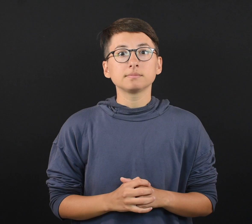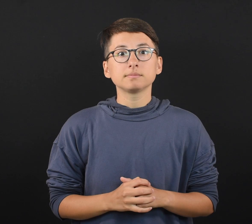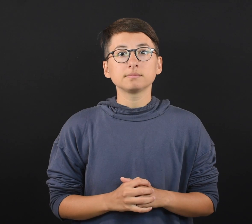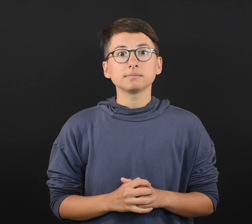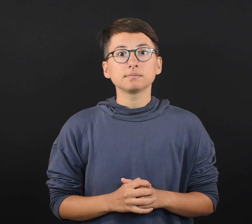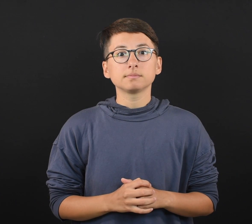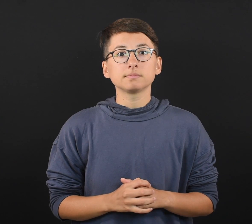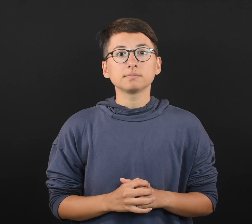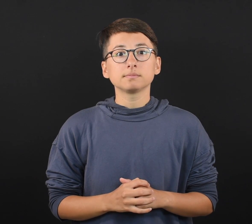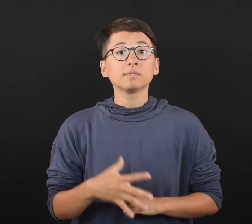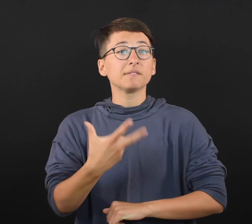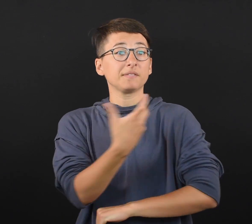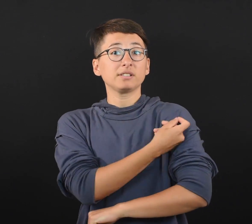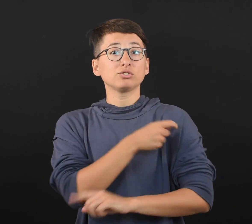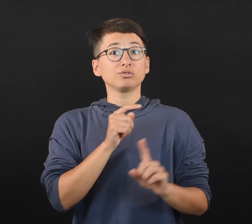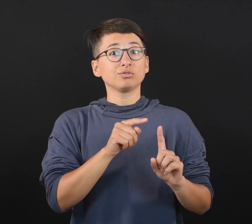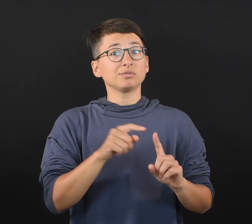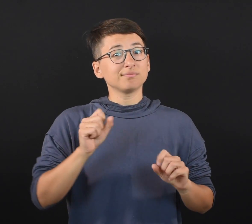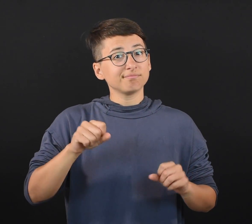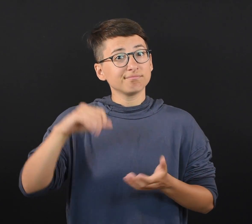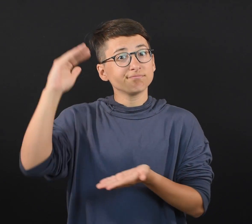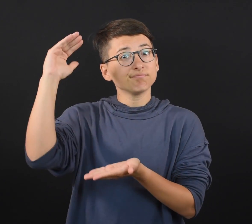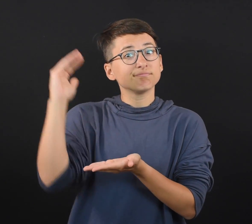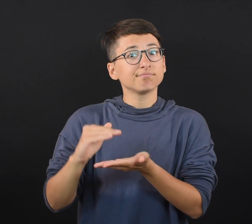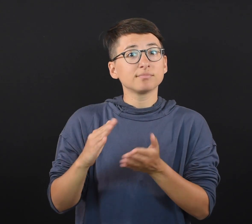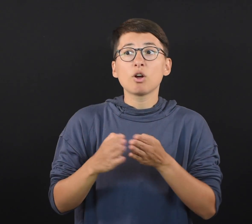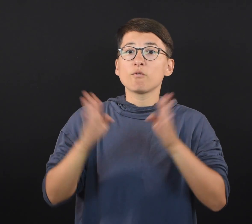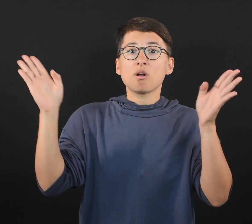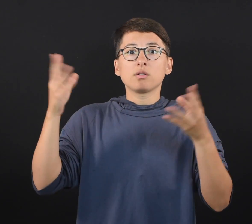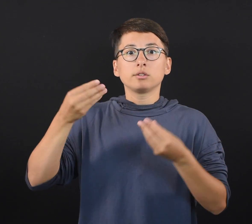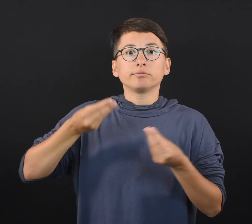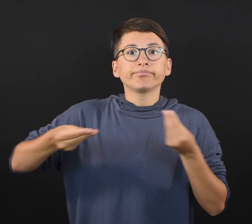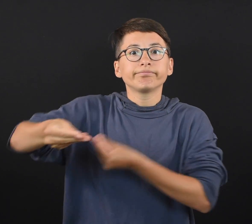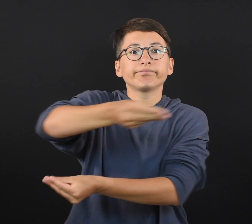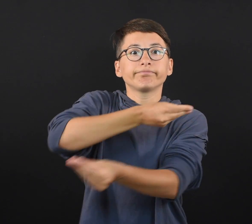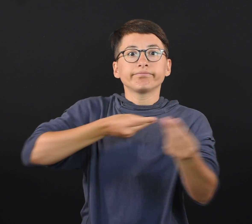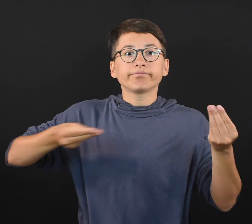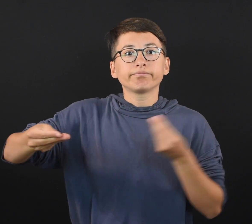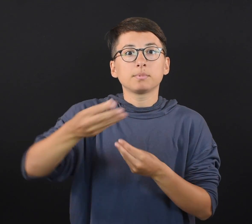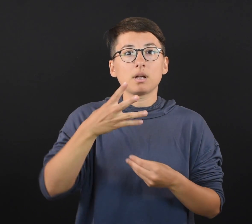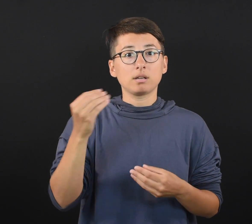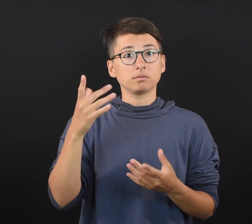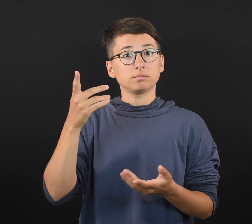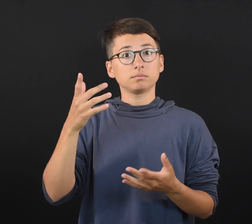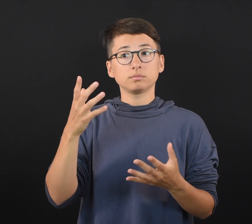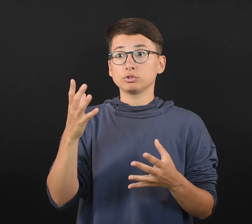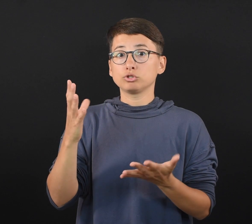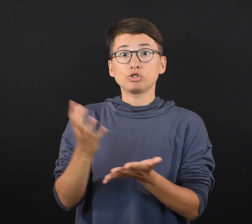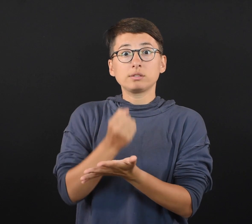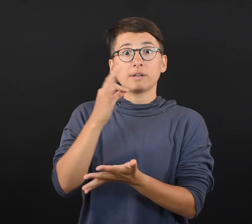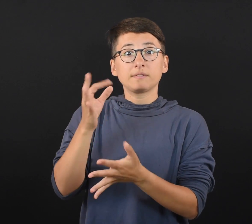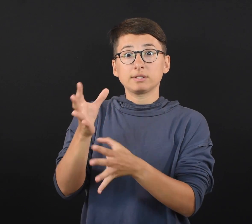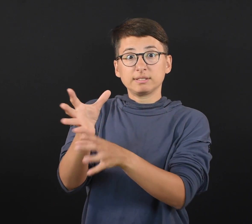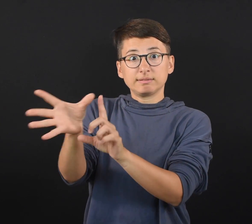Vaccination reduces overall transmission, as well as the chances